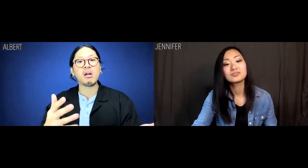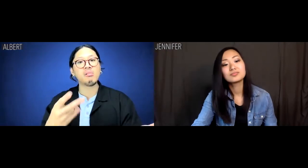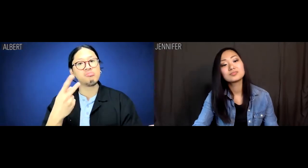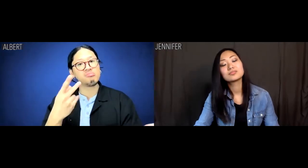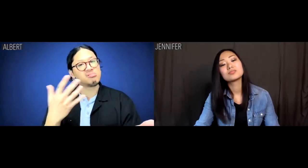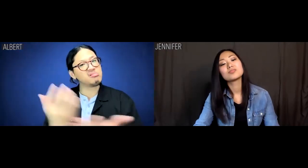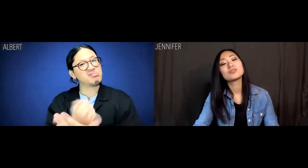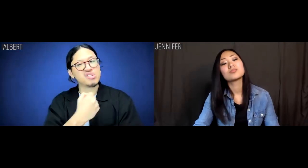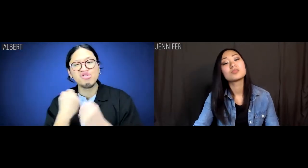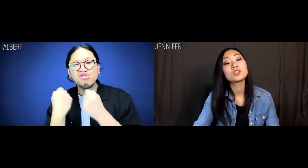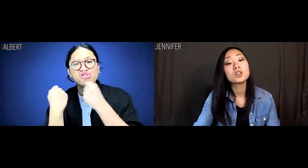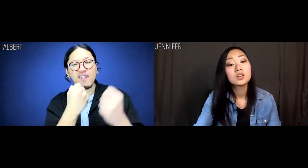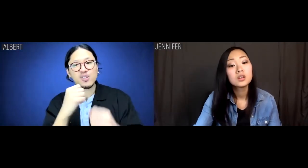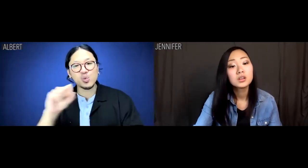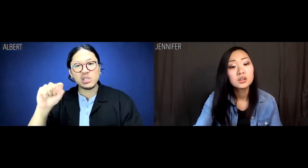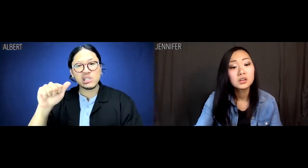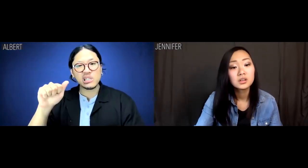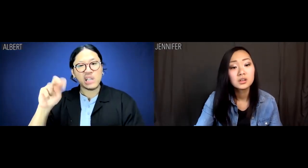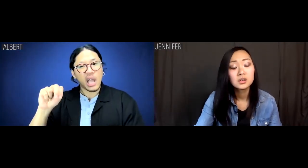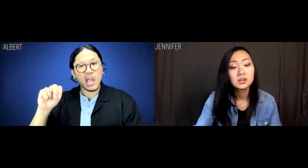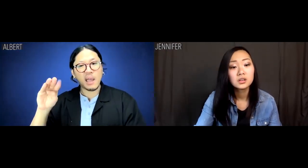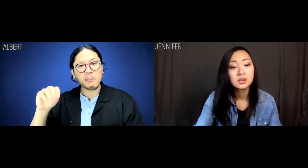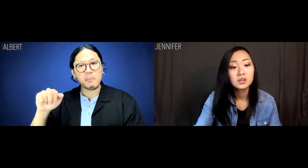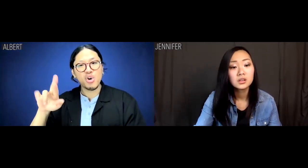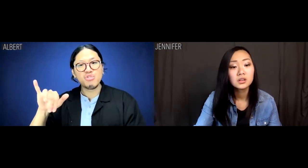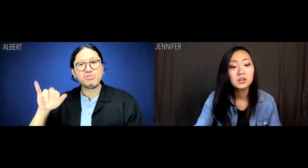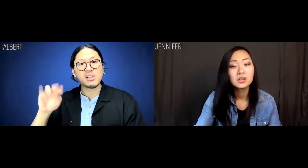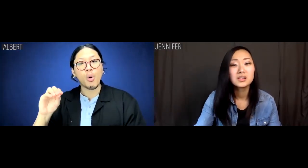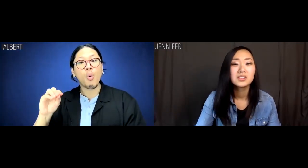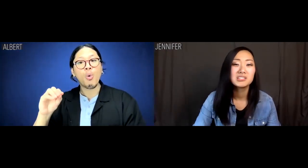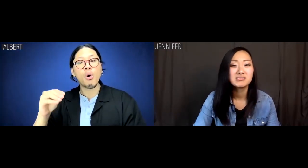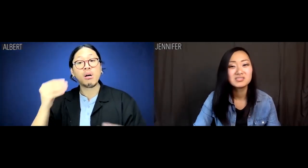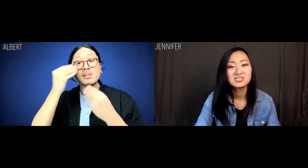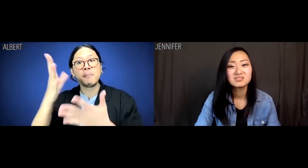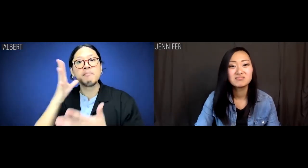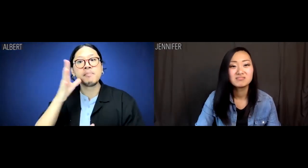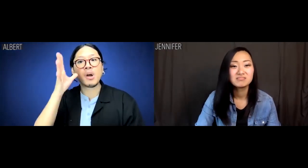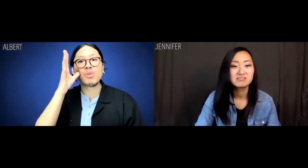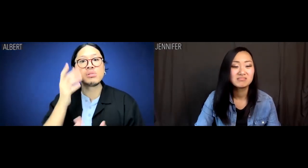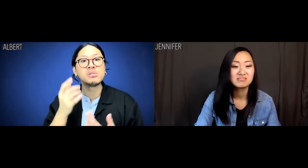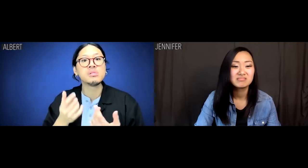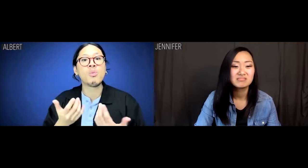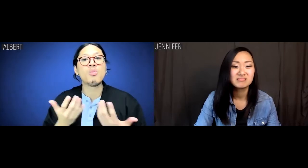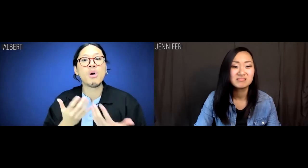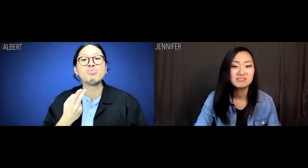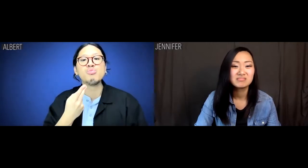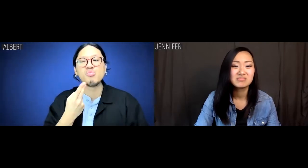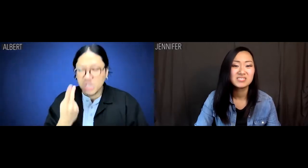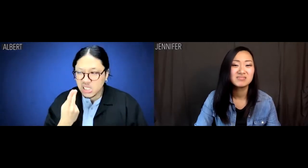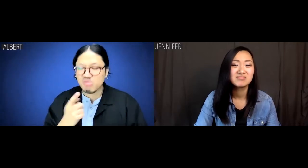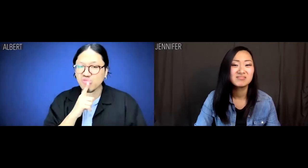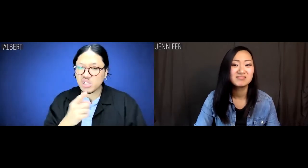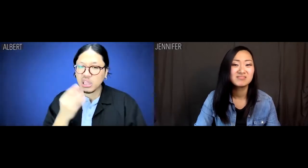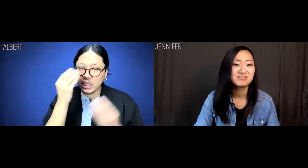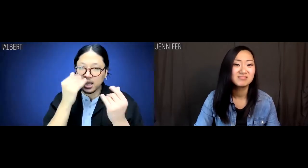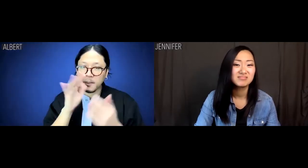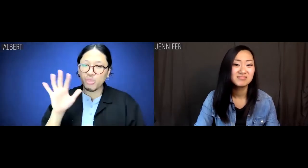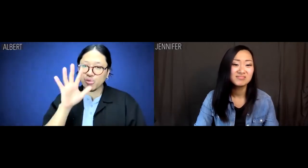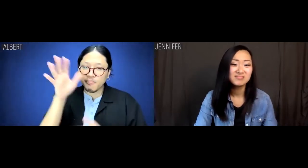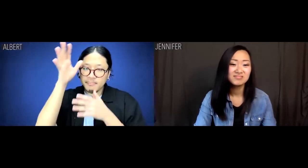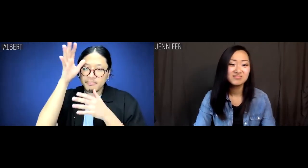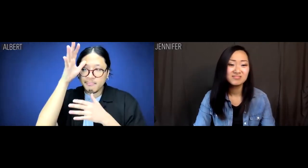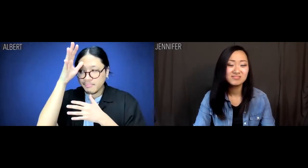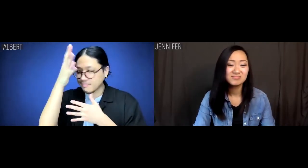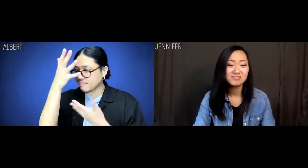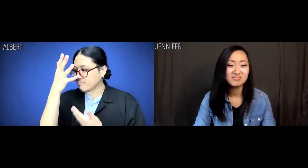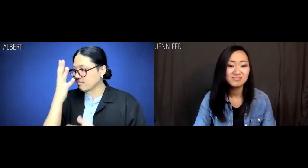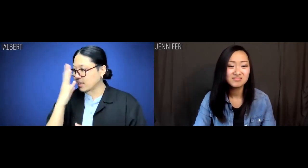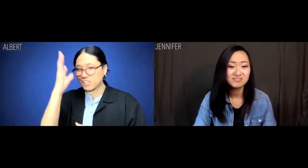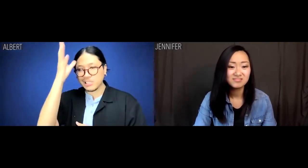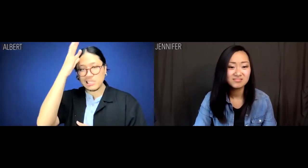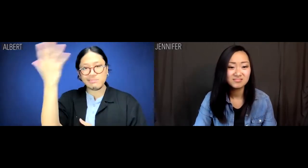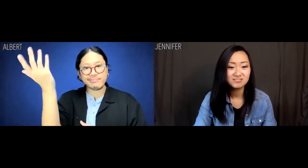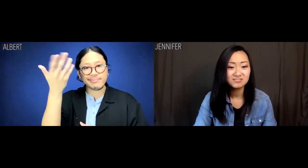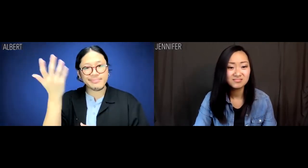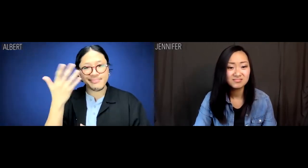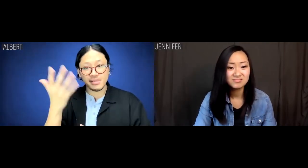So I say we drive out to San Marino, tell mom and dad what we really think of their parenting,